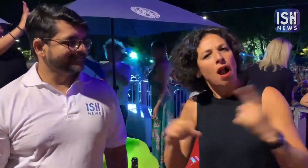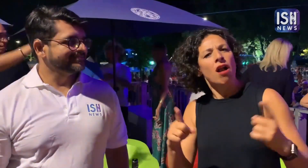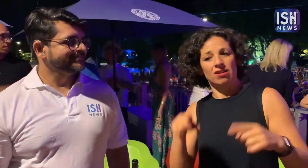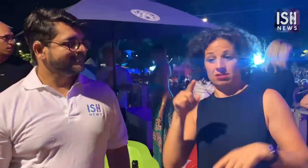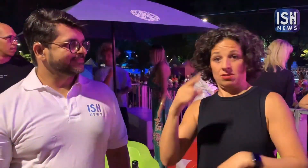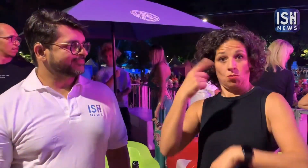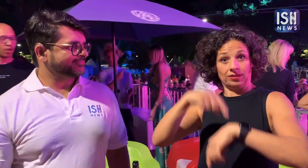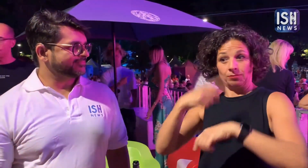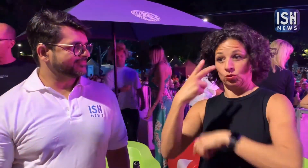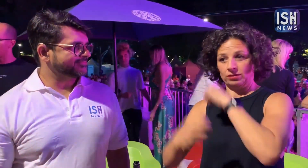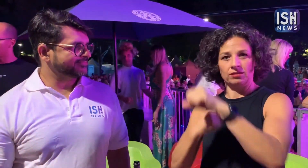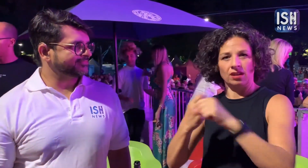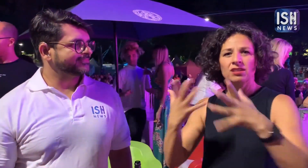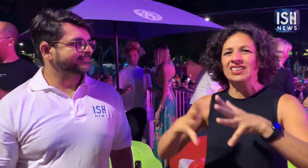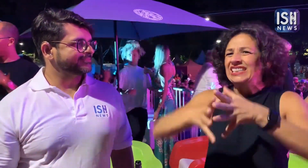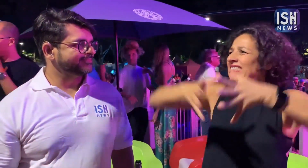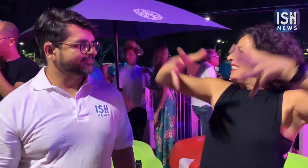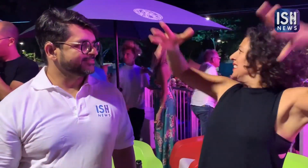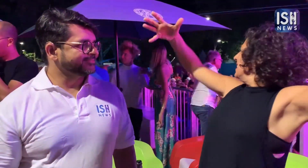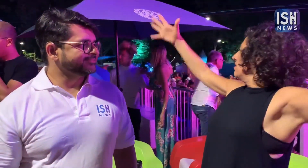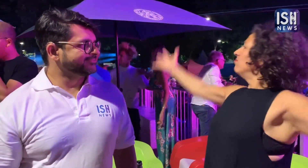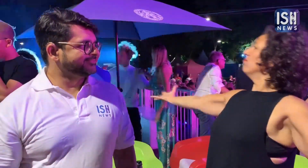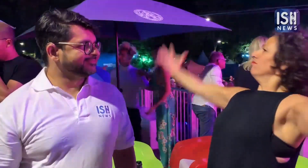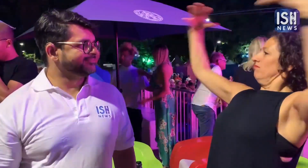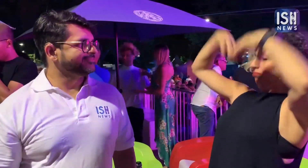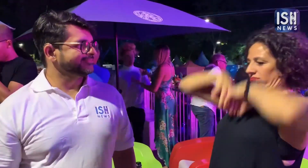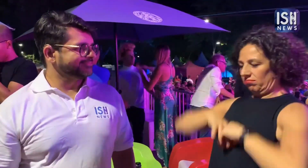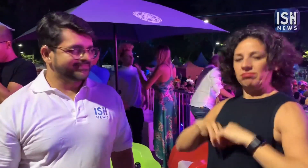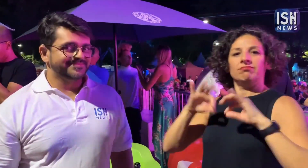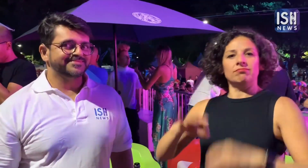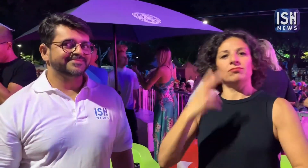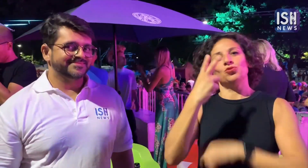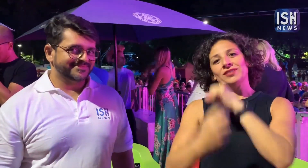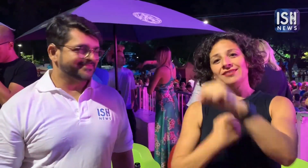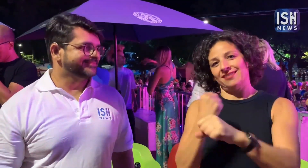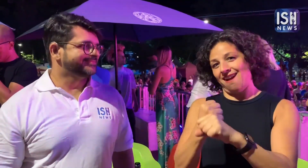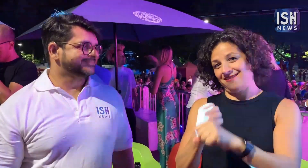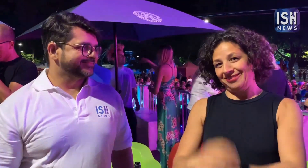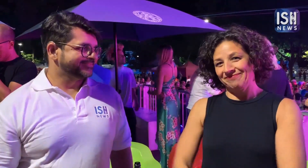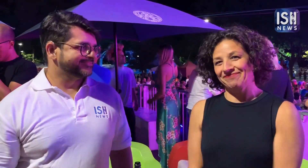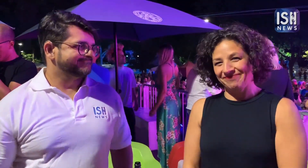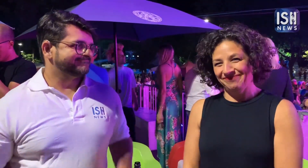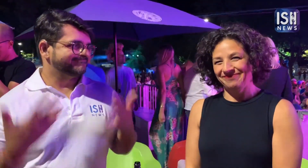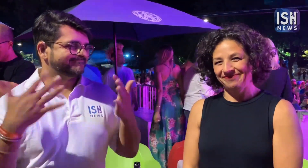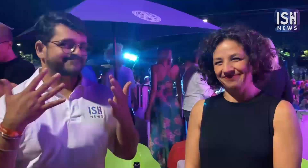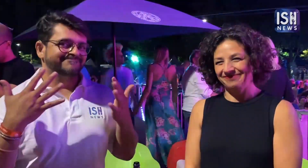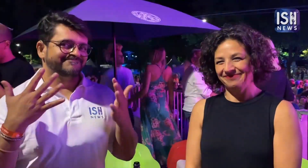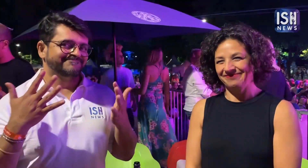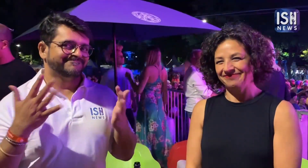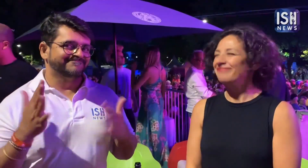but even once in two years there is such a huge crowd. Great!